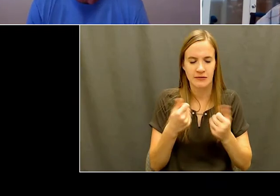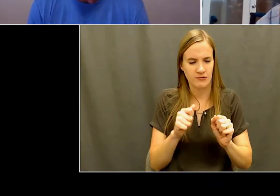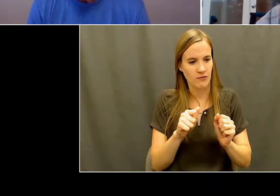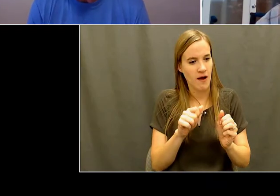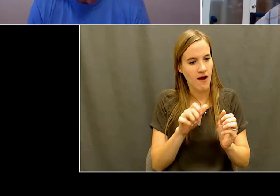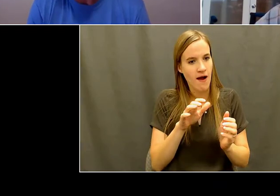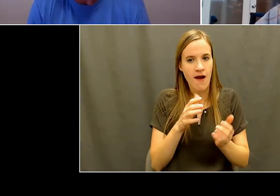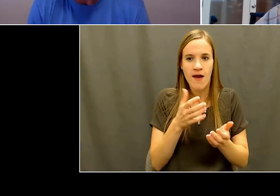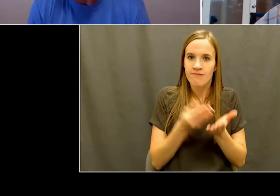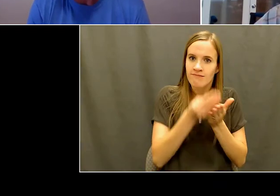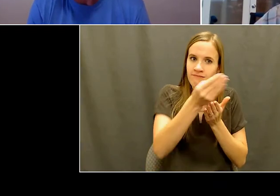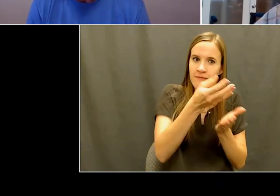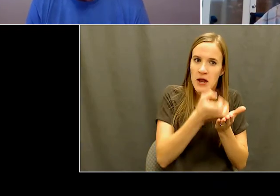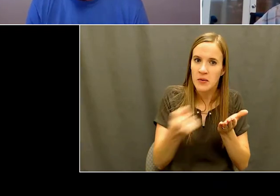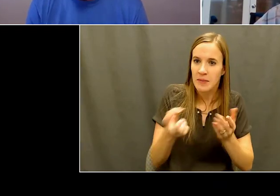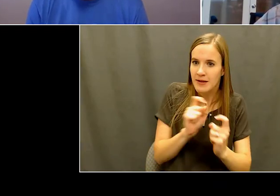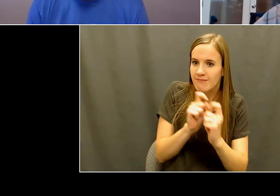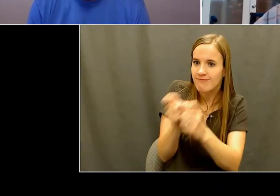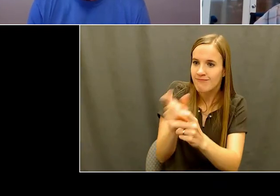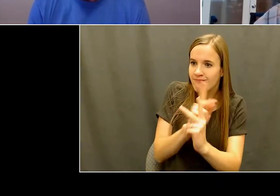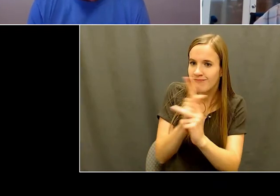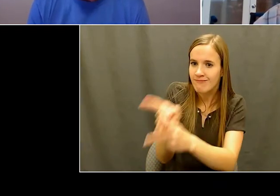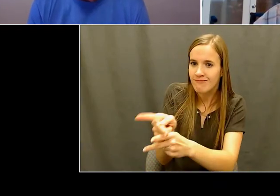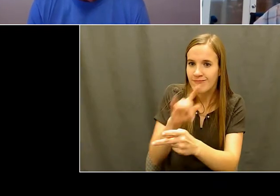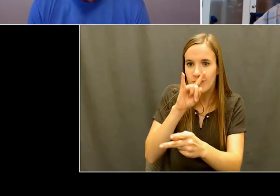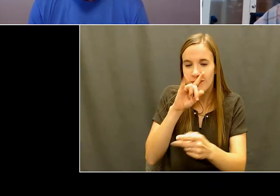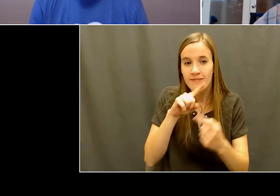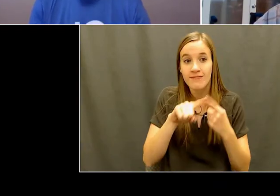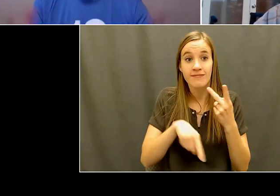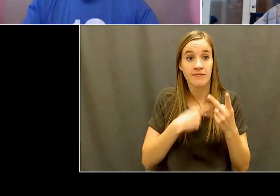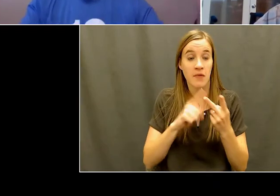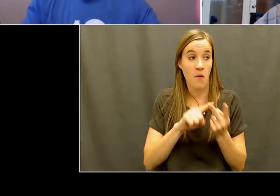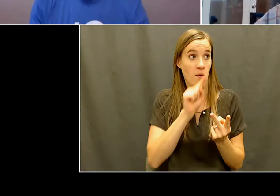hand-me-downs we would put the word out, you know out, just